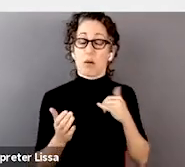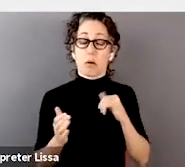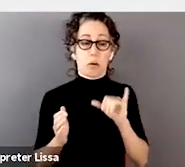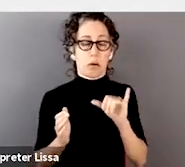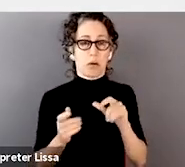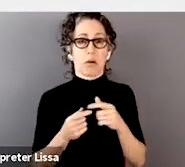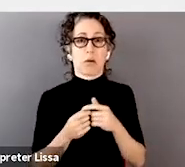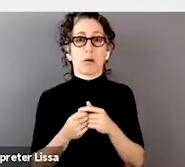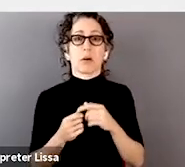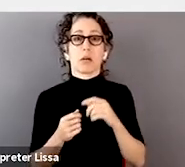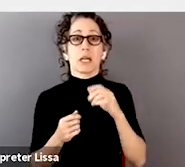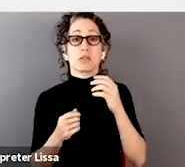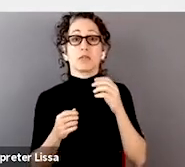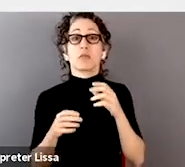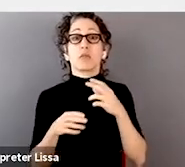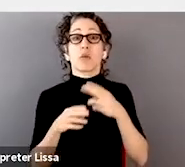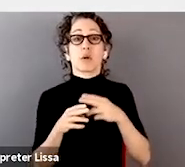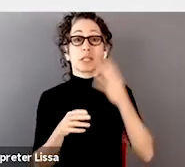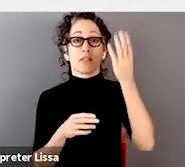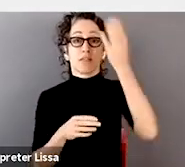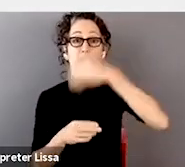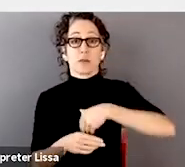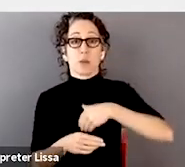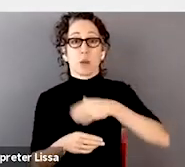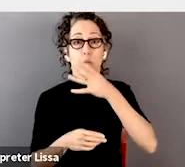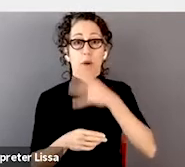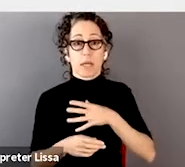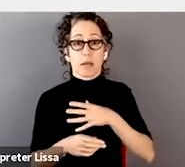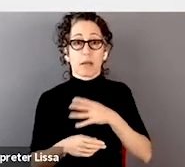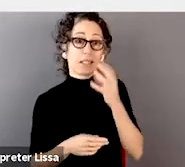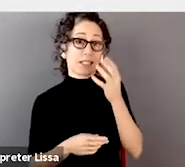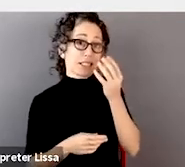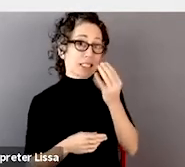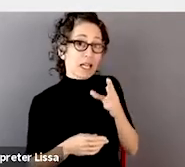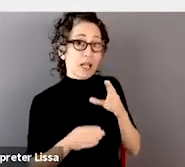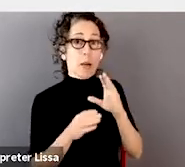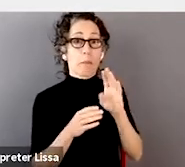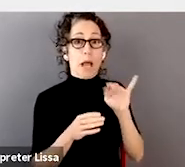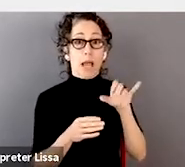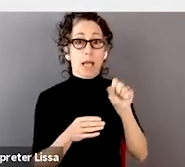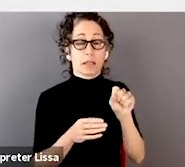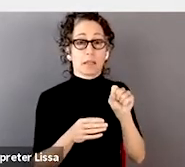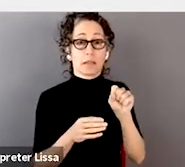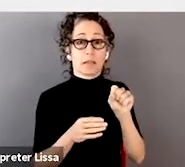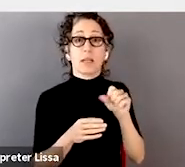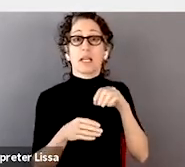"Invisible Women: Data Bias in a World Designed for Men" by Caroline Criado-Perez,